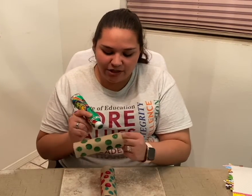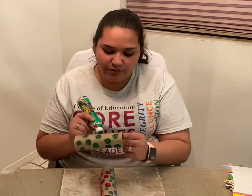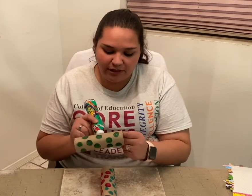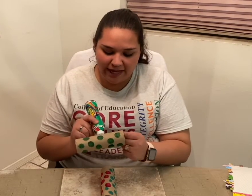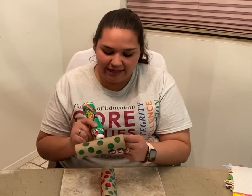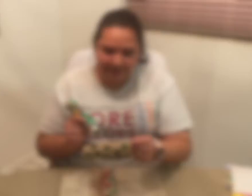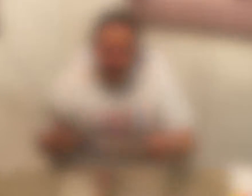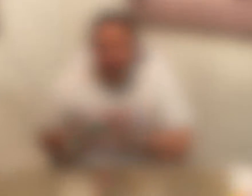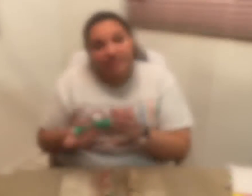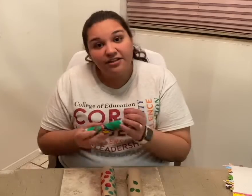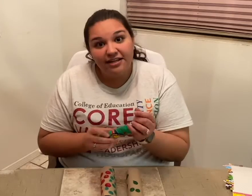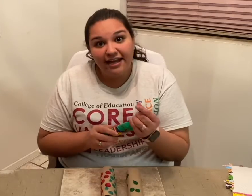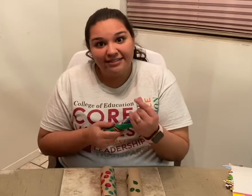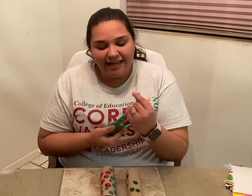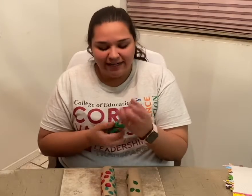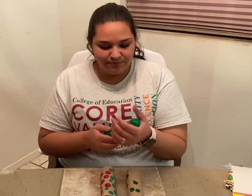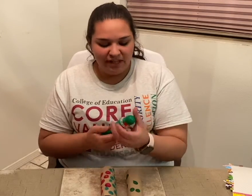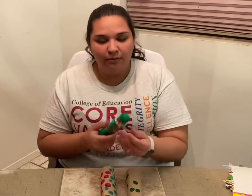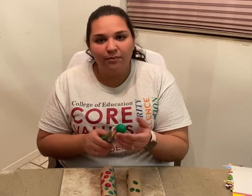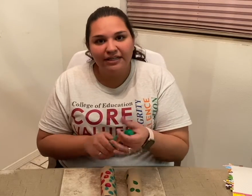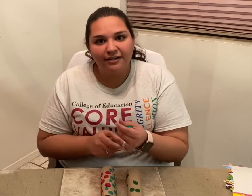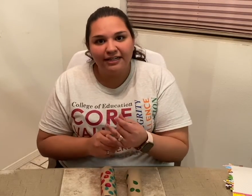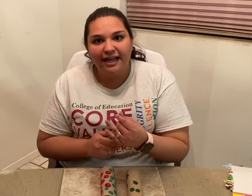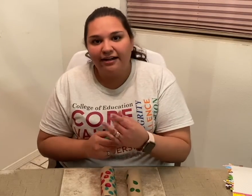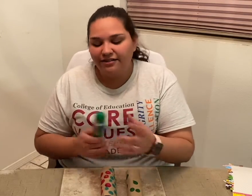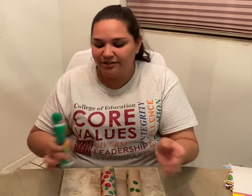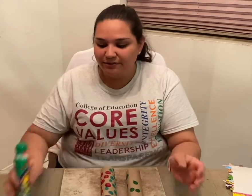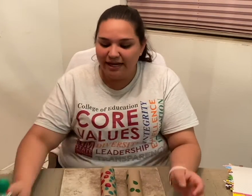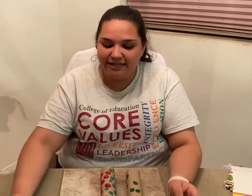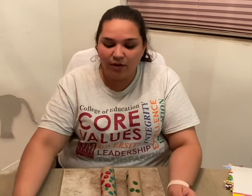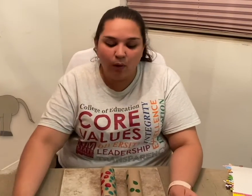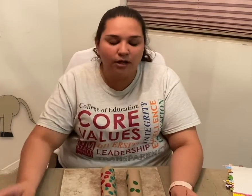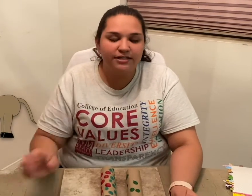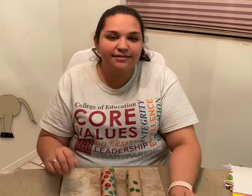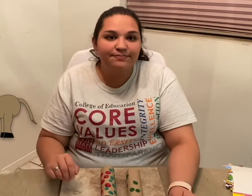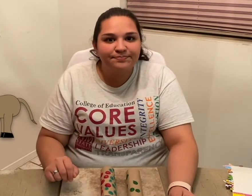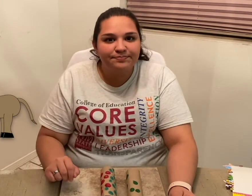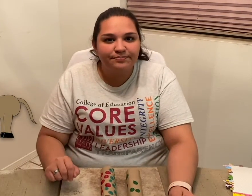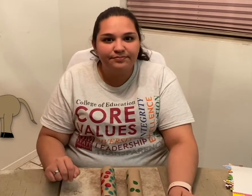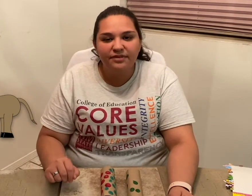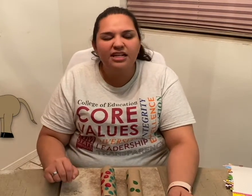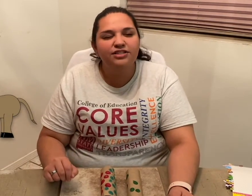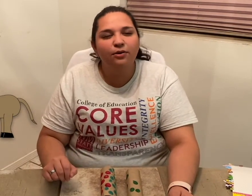like! So, the next sign that we'll be learning how to do is "horse". So, we'll